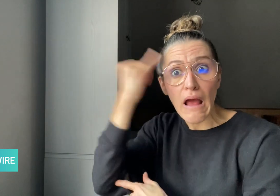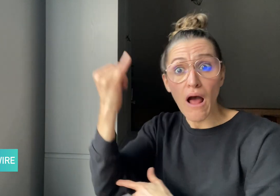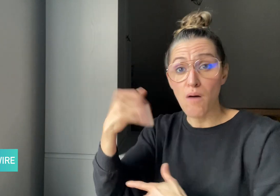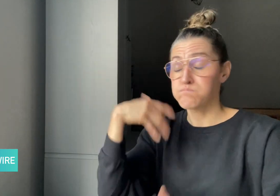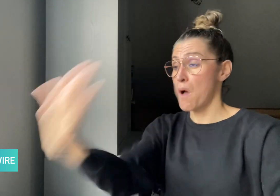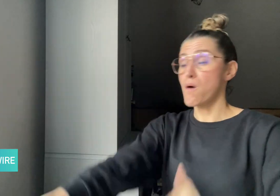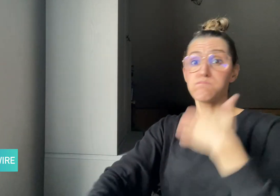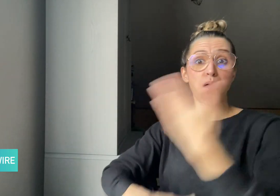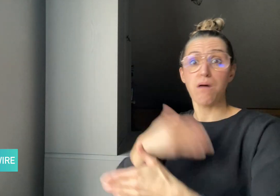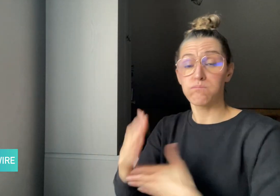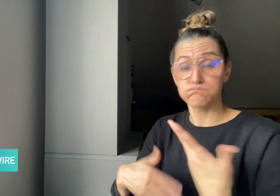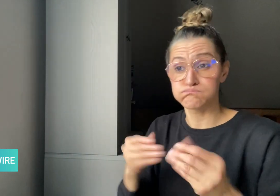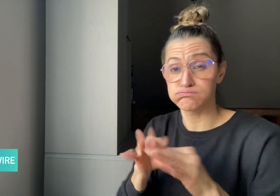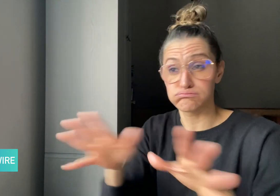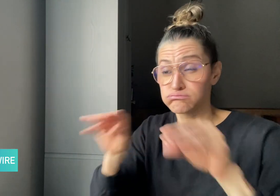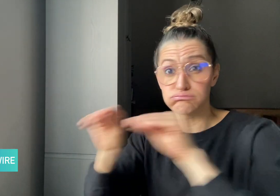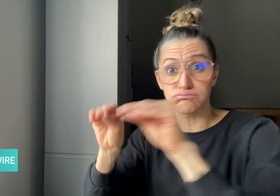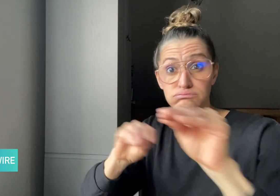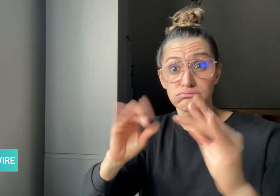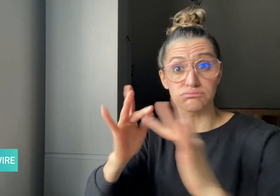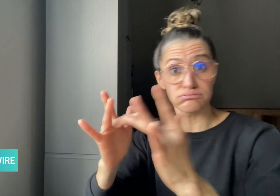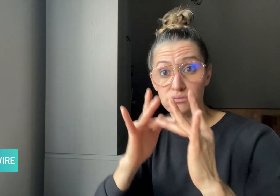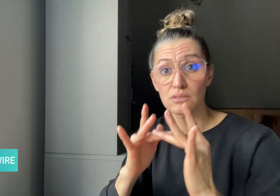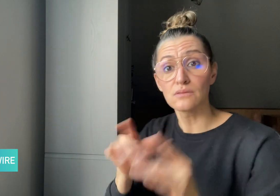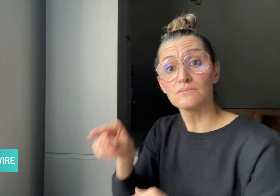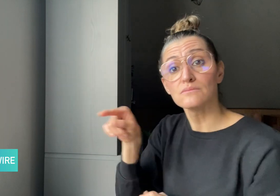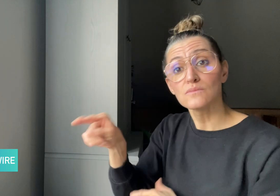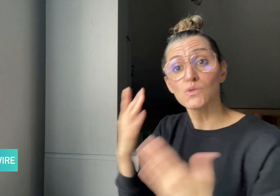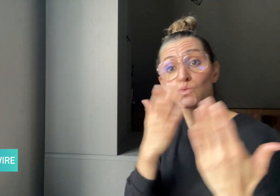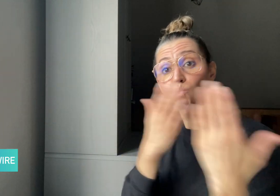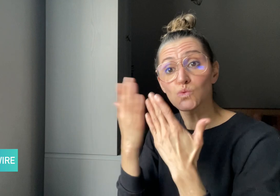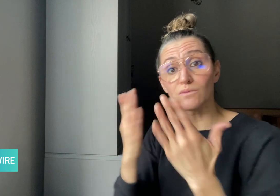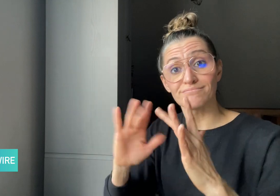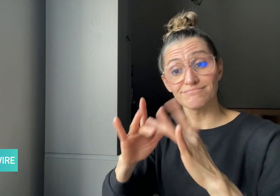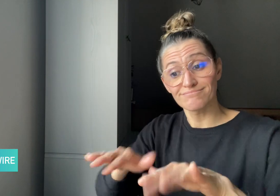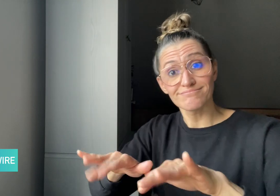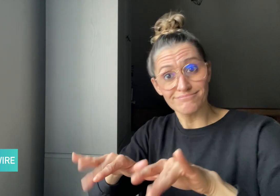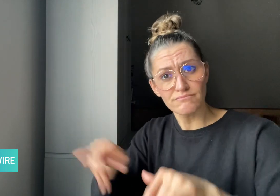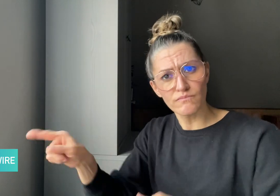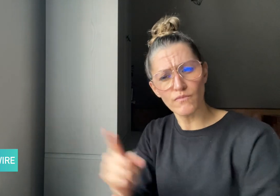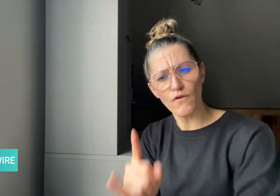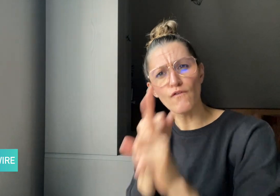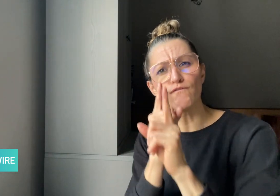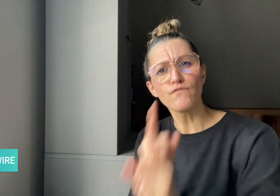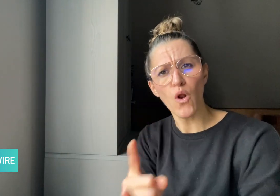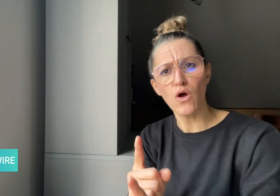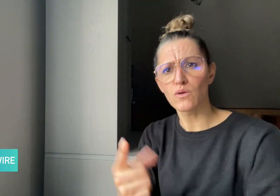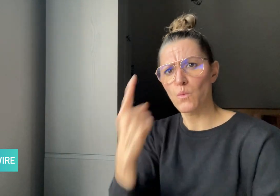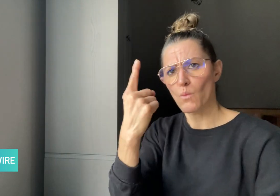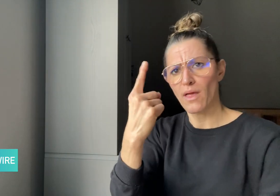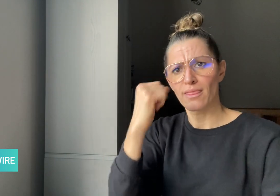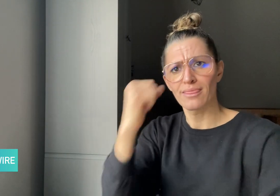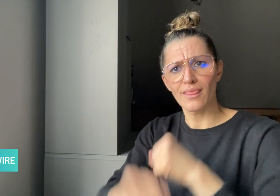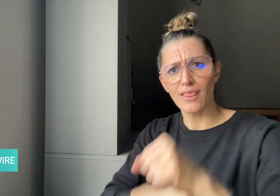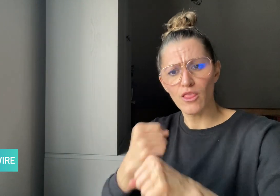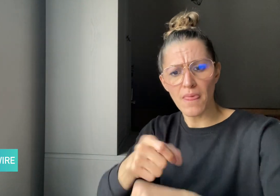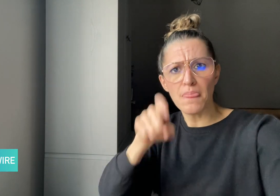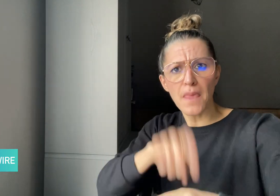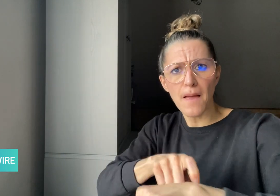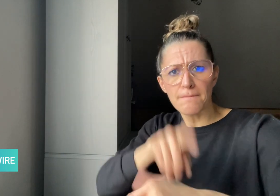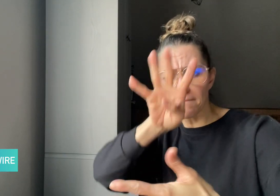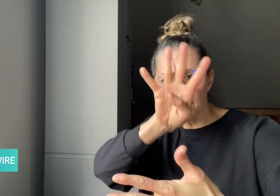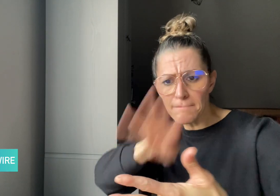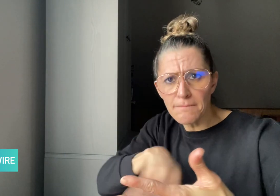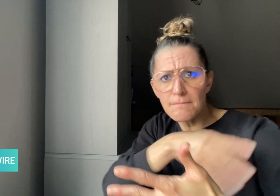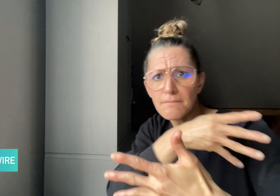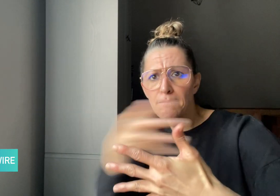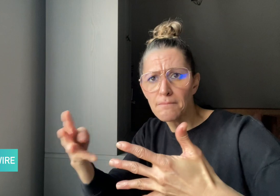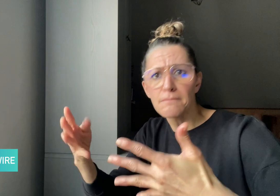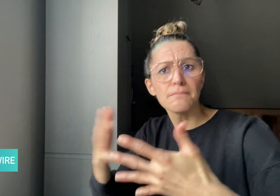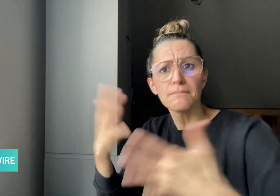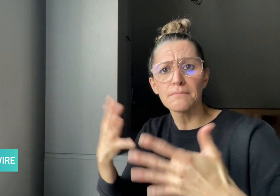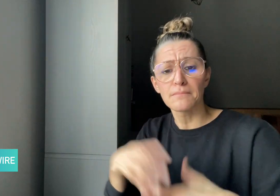The online academy follows a yearly schedule from September to May